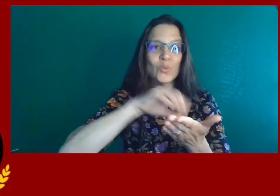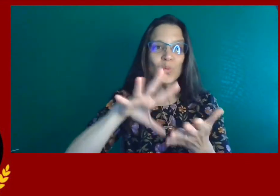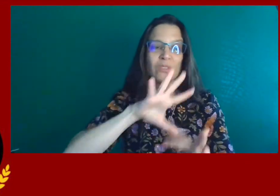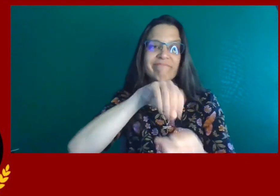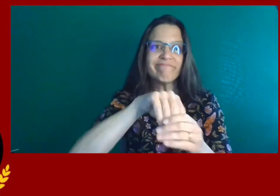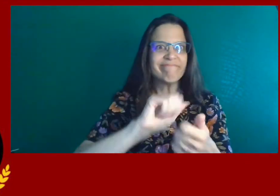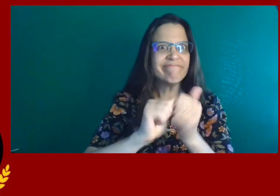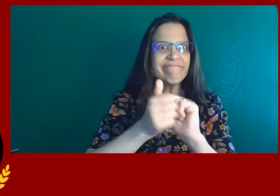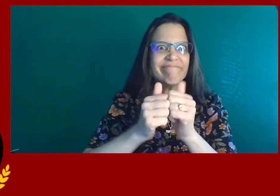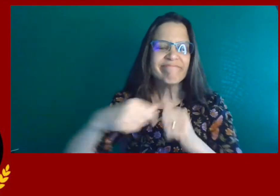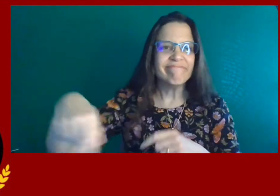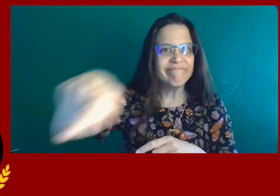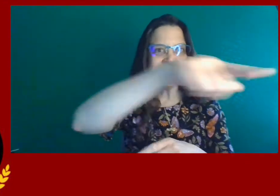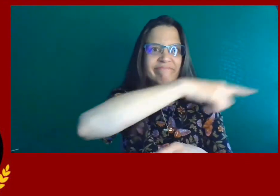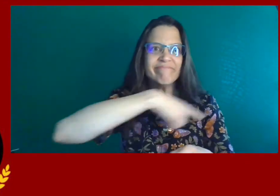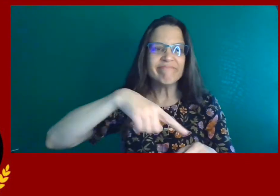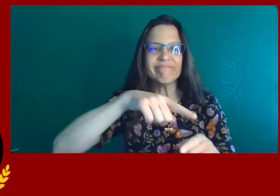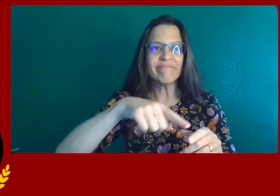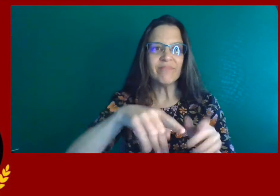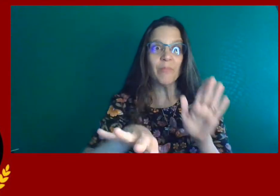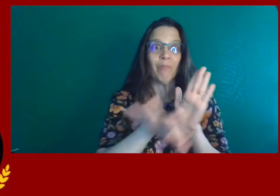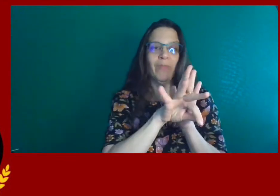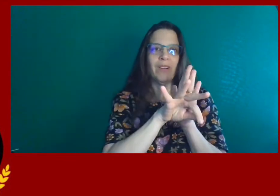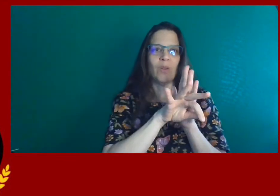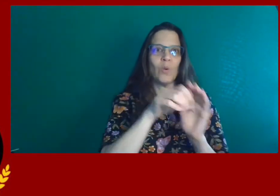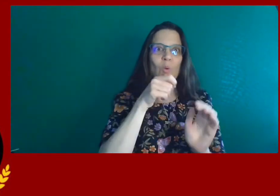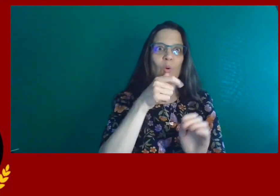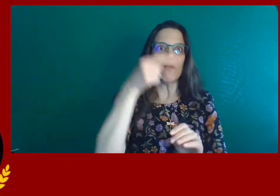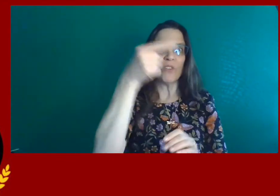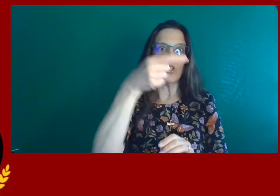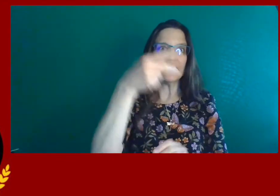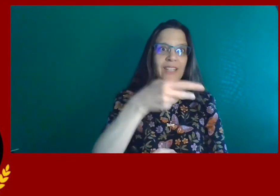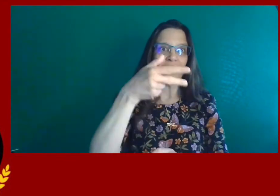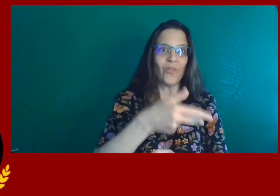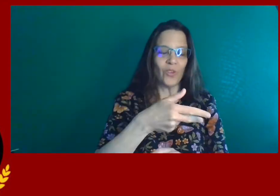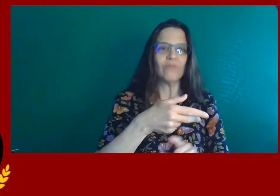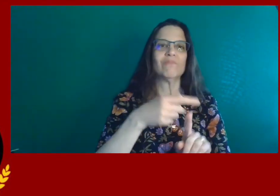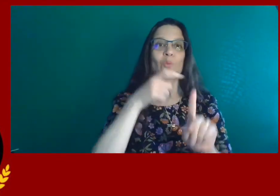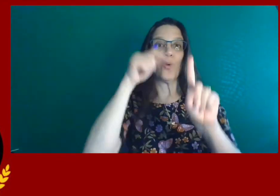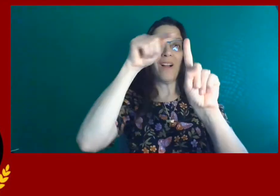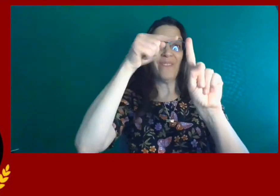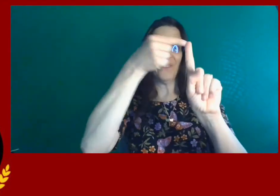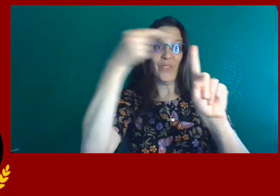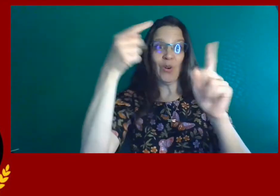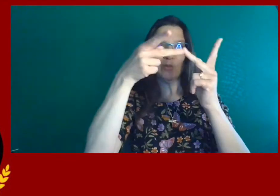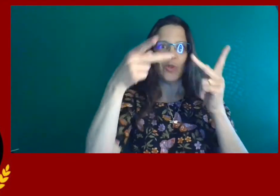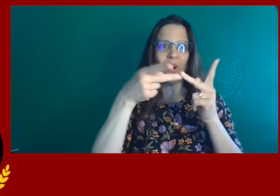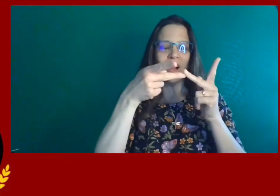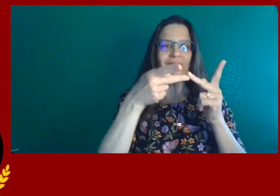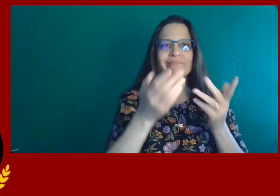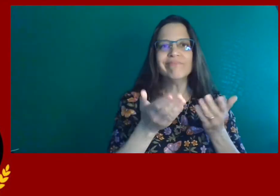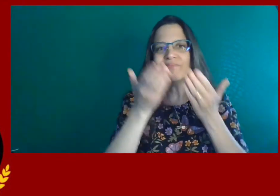Last winter, all of you students participated in the competition and they chose first, second, and third place.